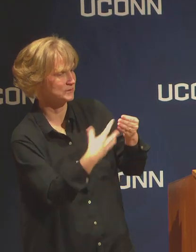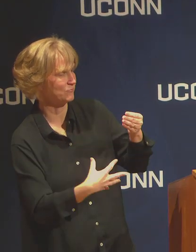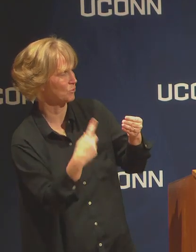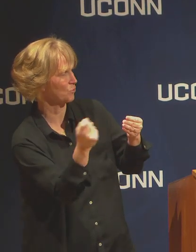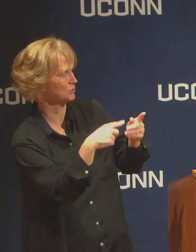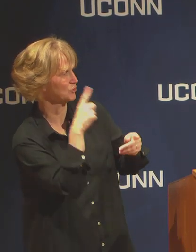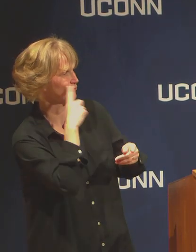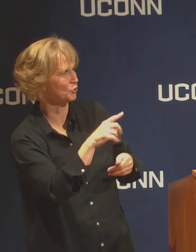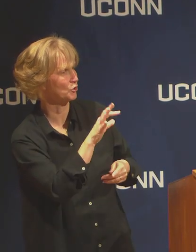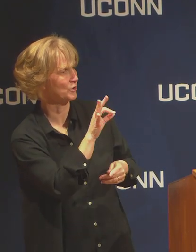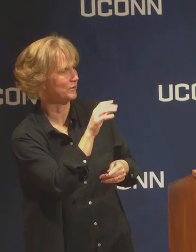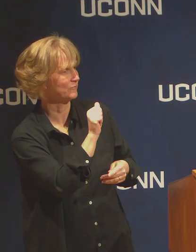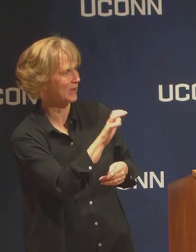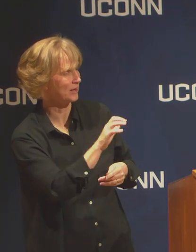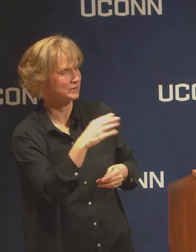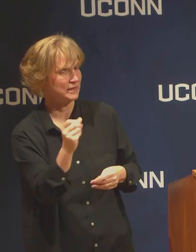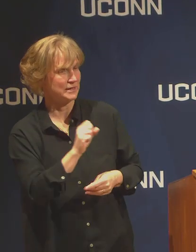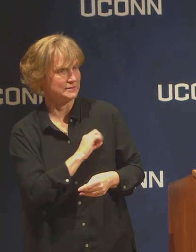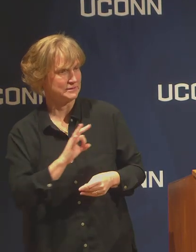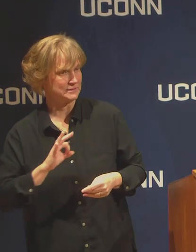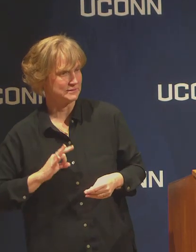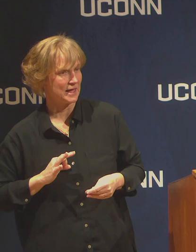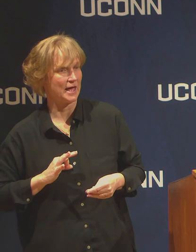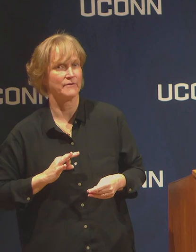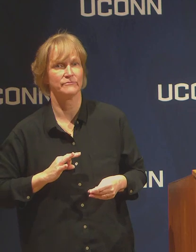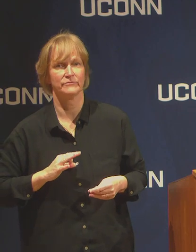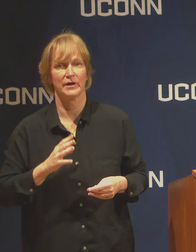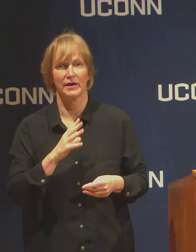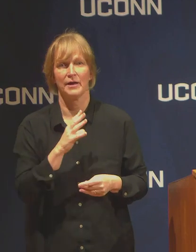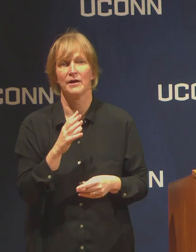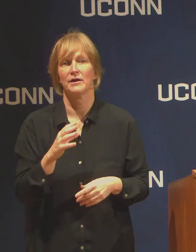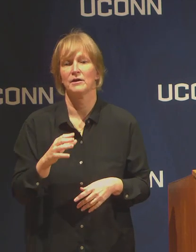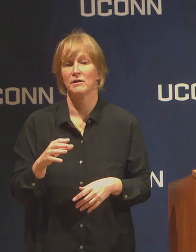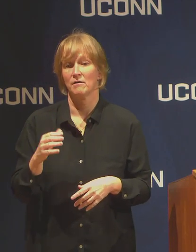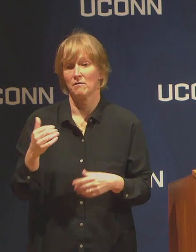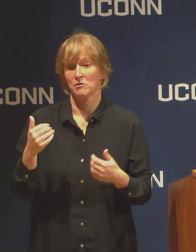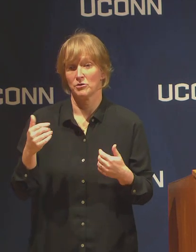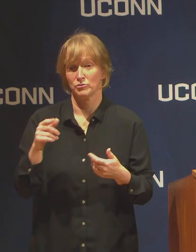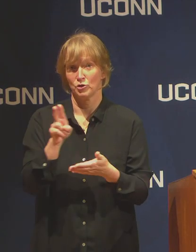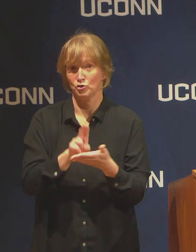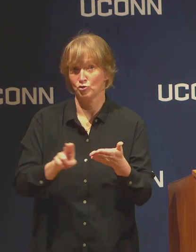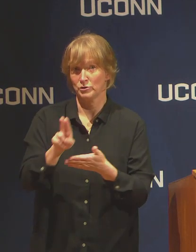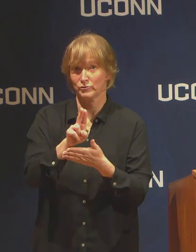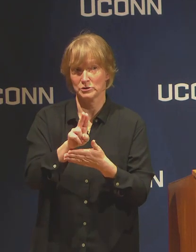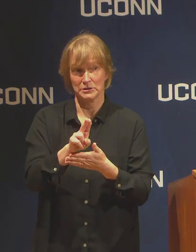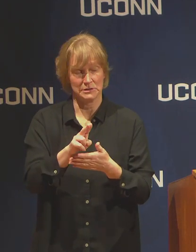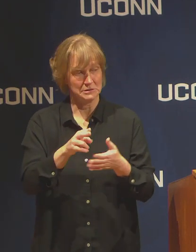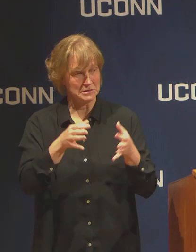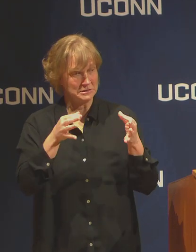the faculty and staff and delivery on line. Has the university considered pausing for